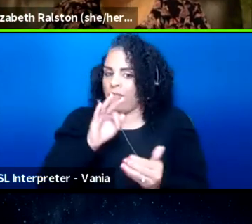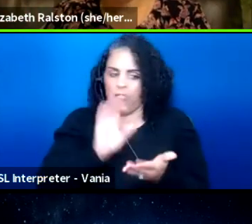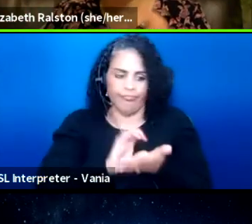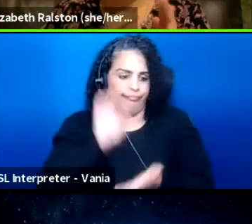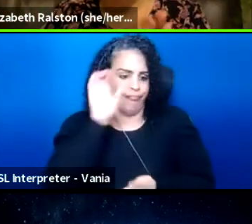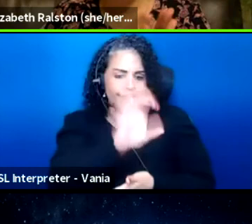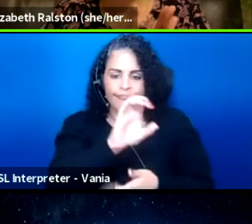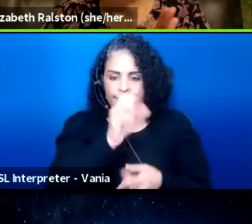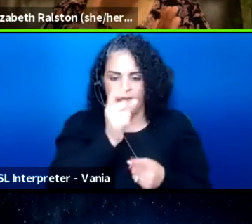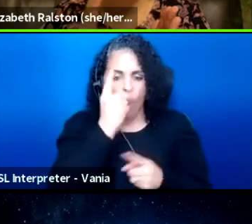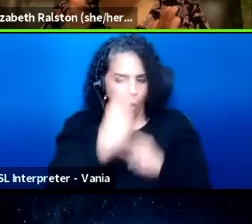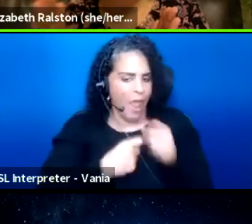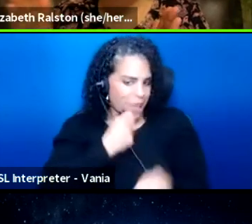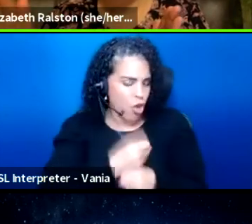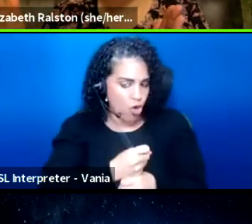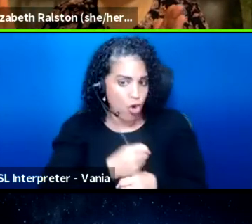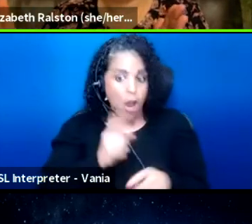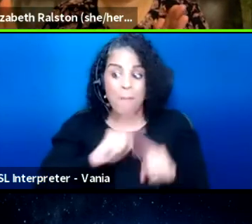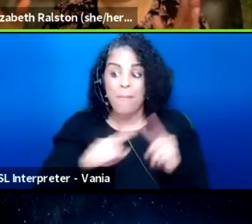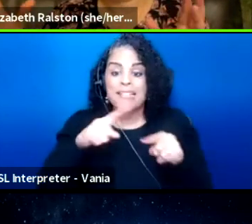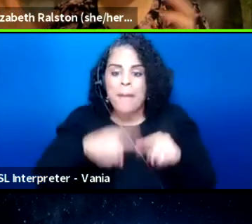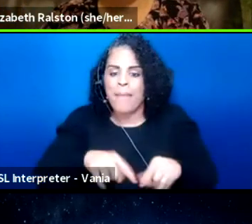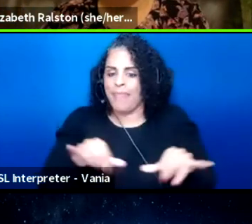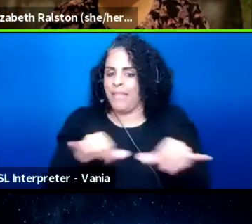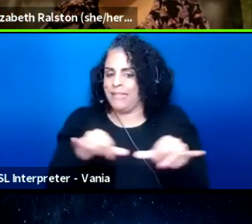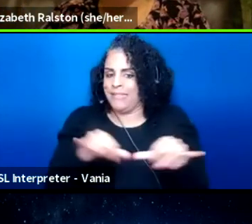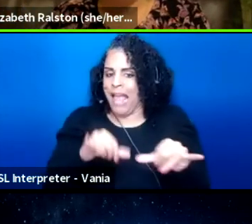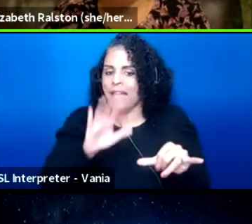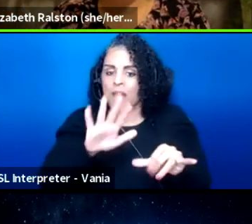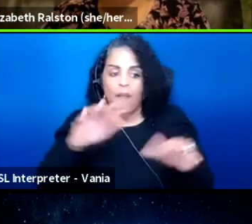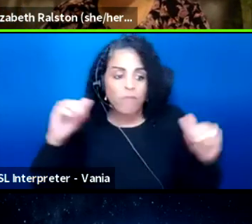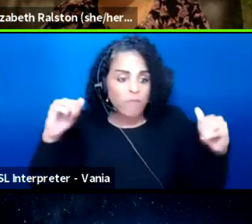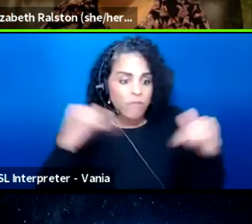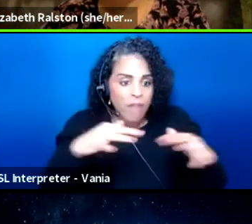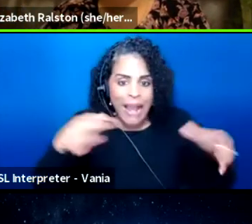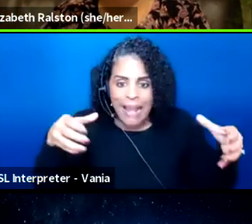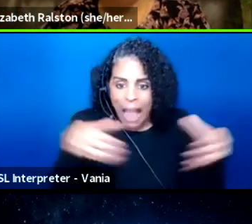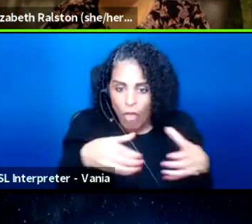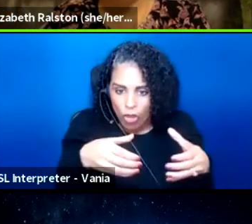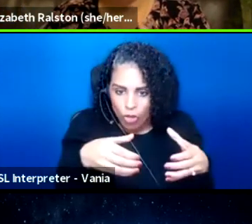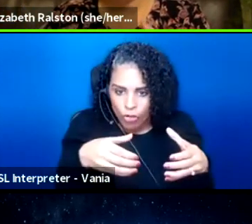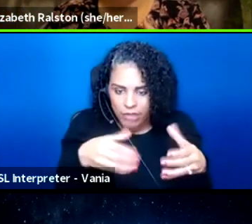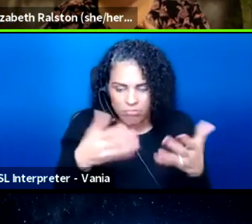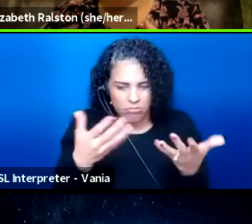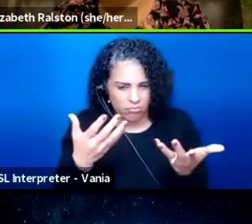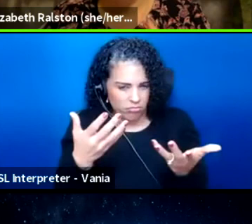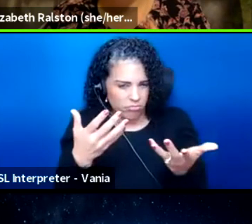but depending on the size of your gathering, I think that would be fine,